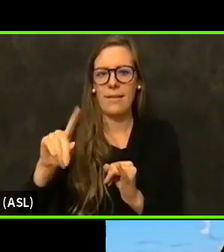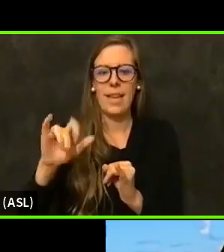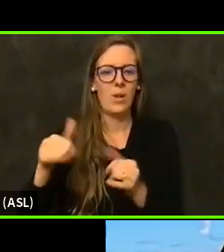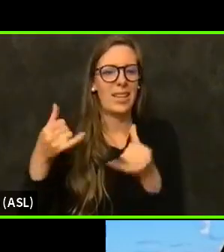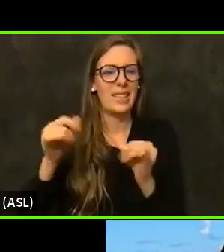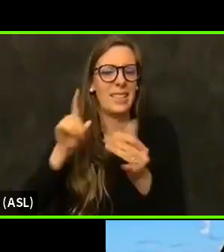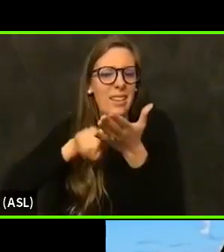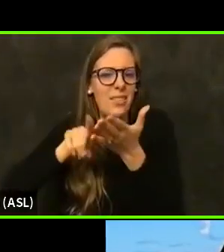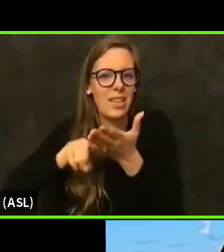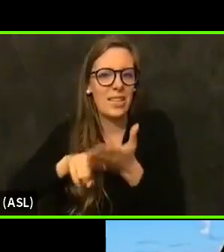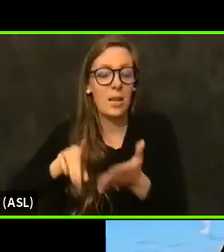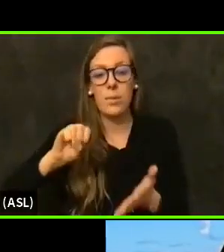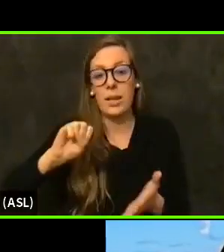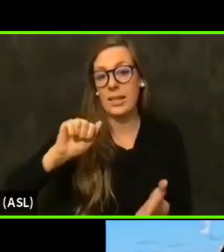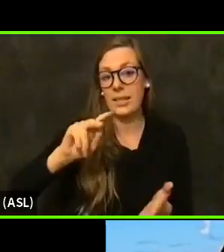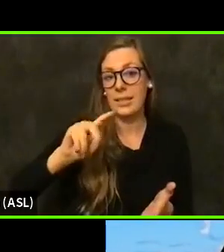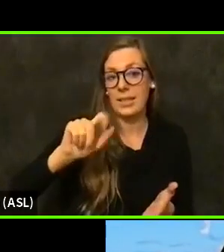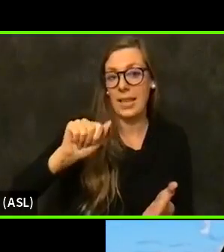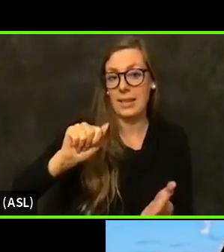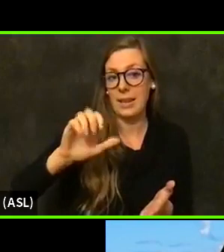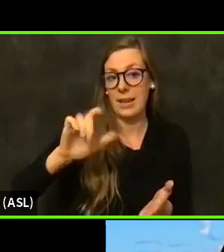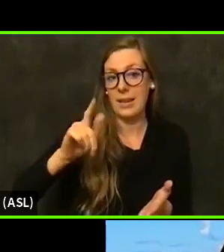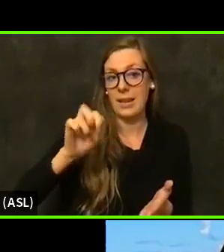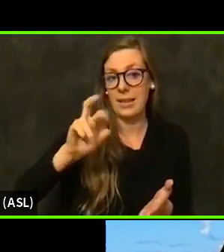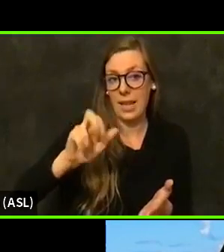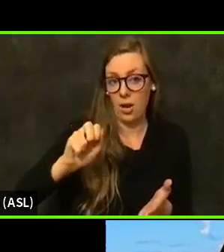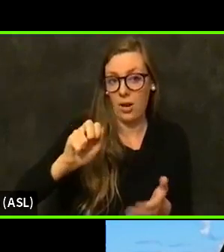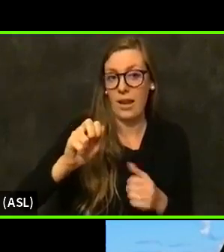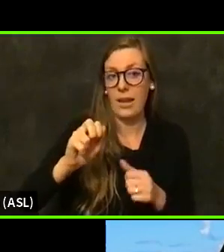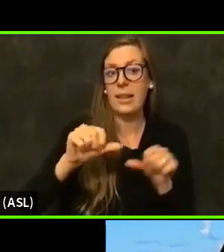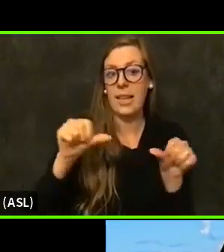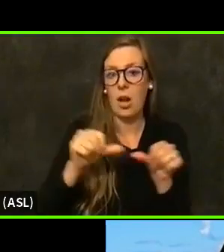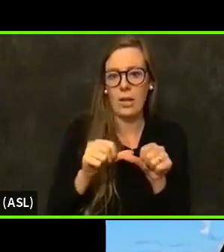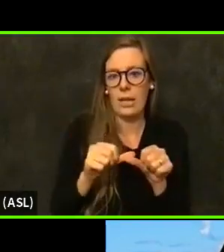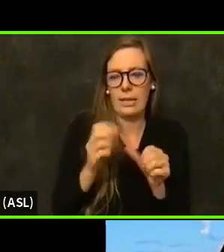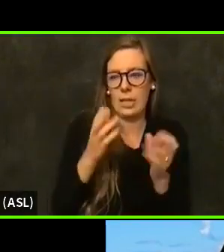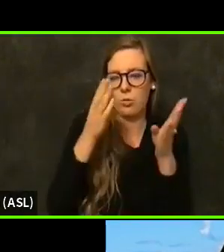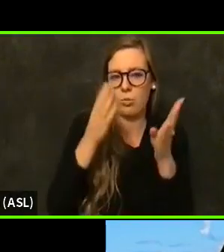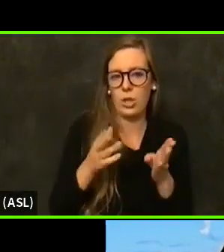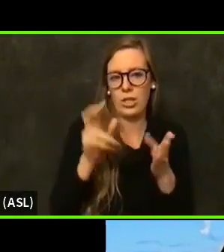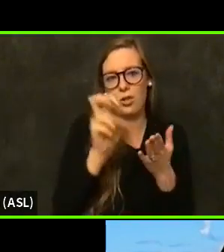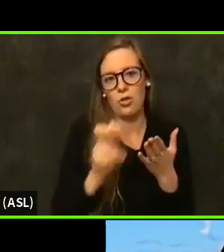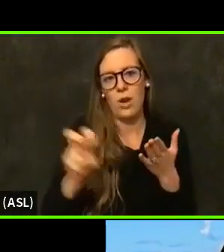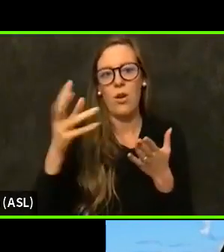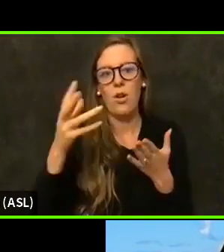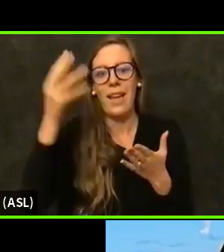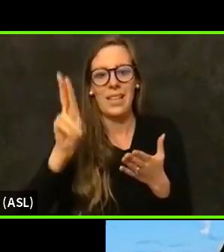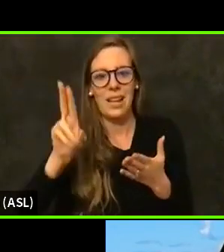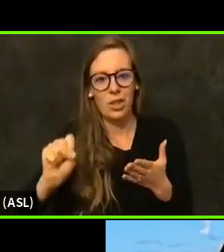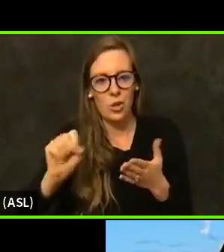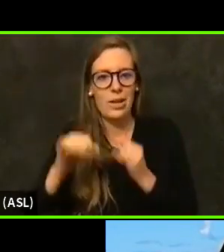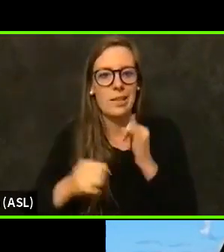But Santa Clara County, this couple or person traveled outside of the US internationally and came back, did the